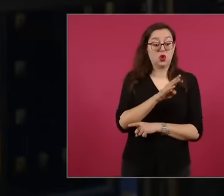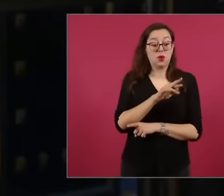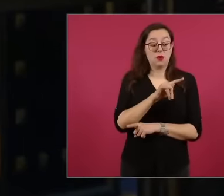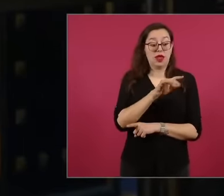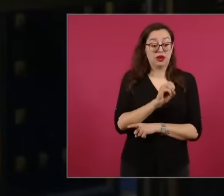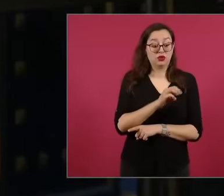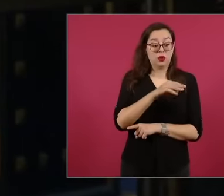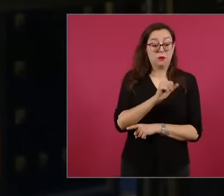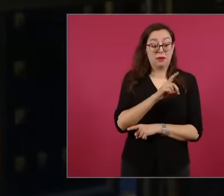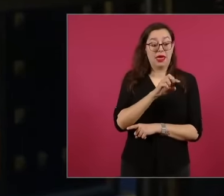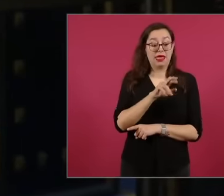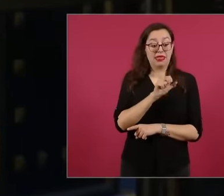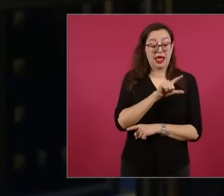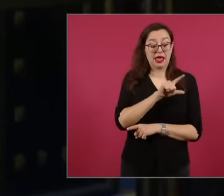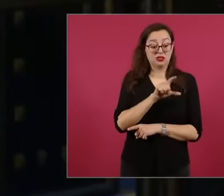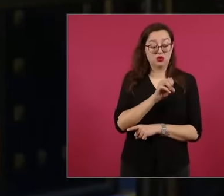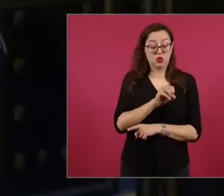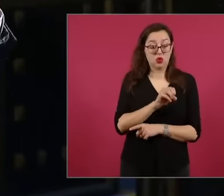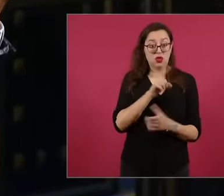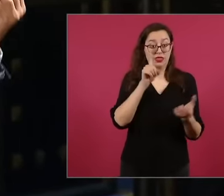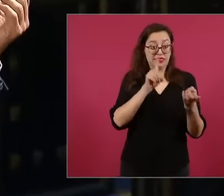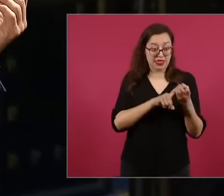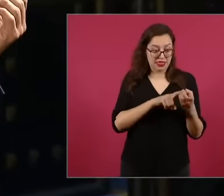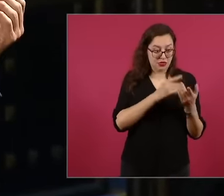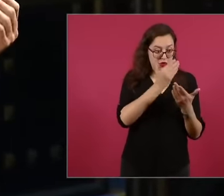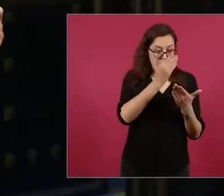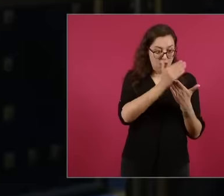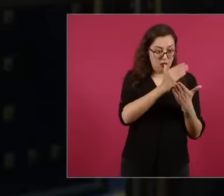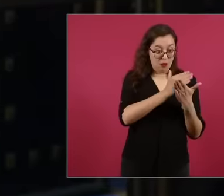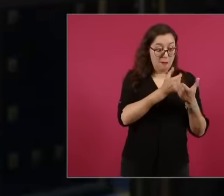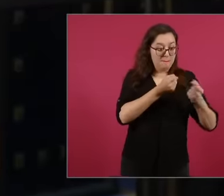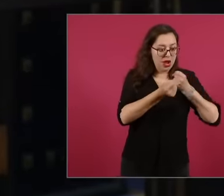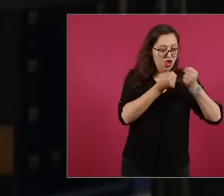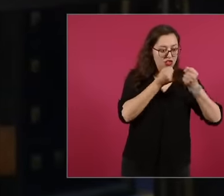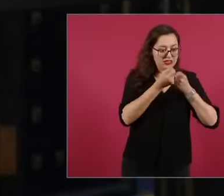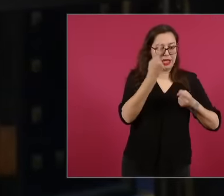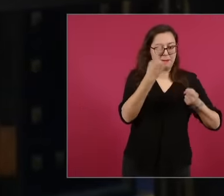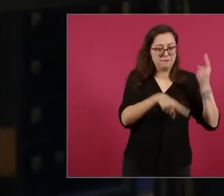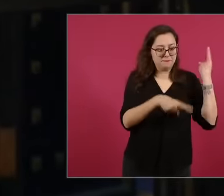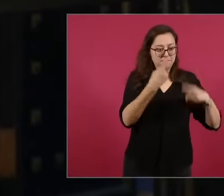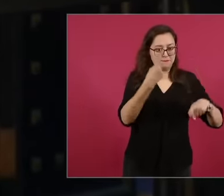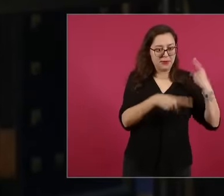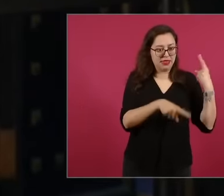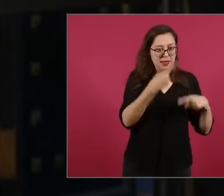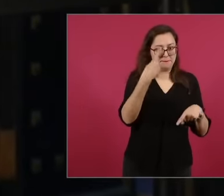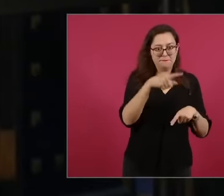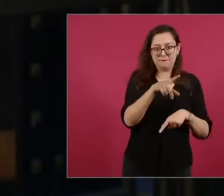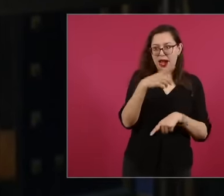they beat you and for those who participated and I say Dog does not eat dog meat, I couldn't